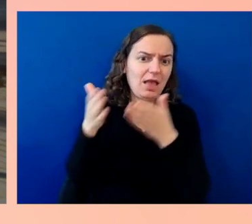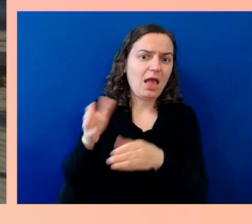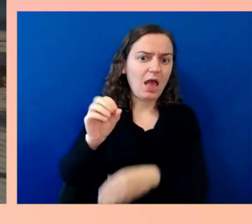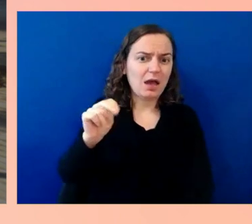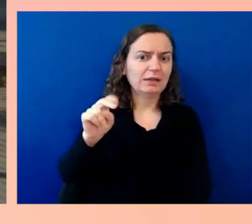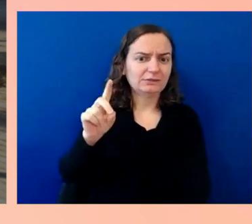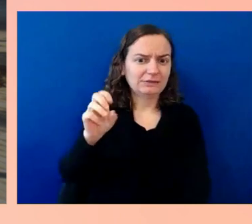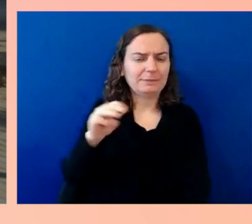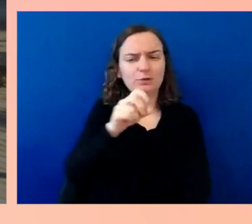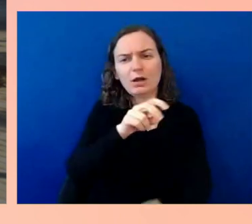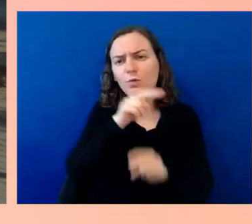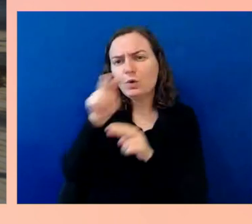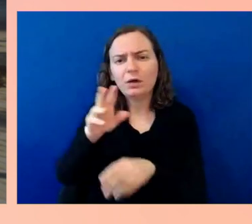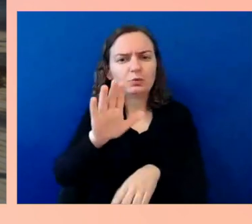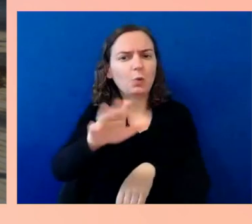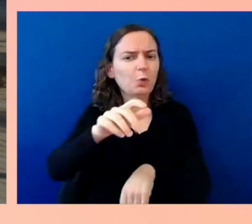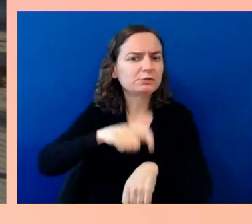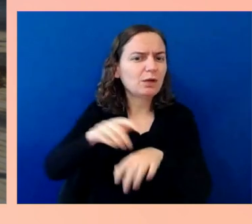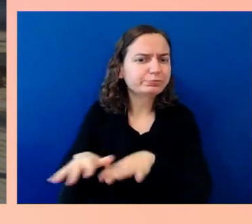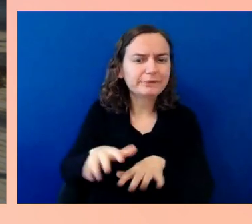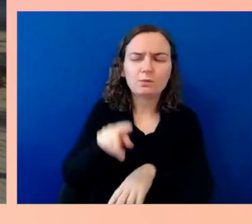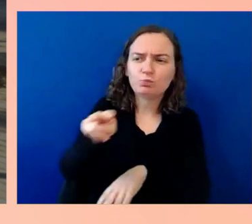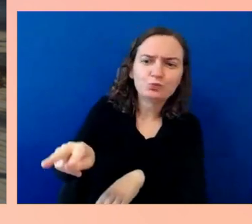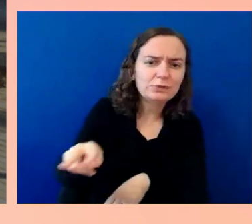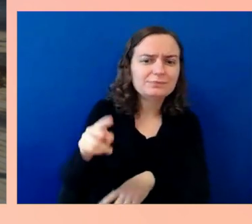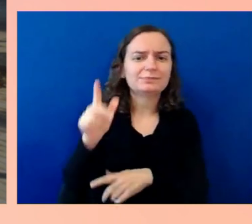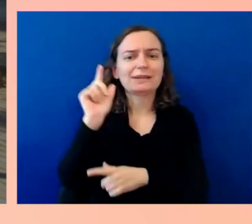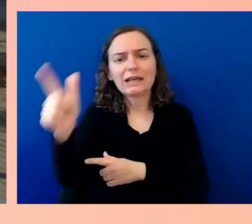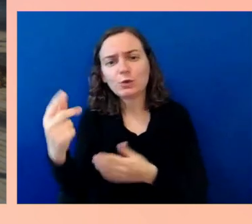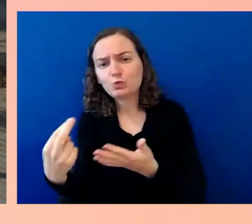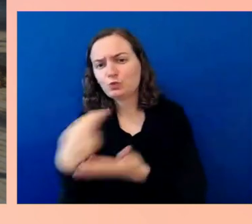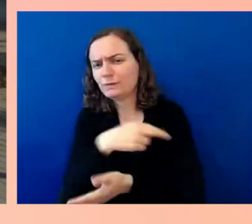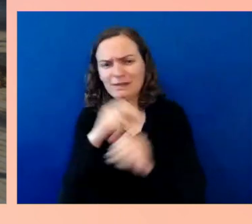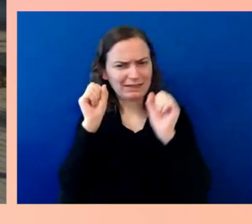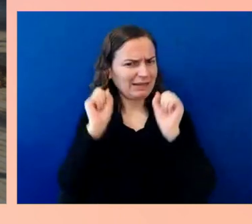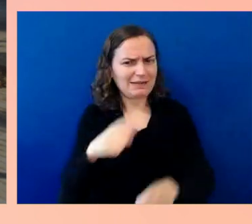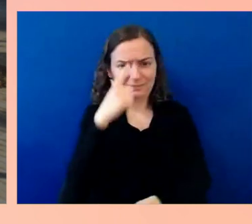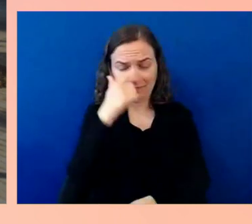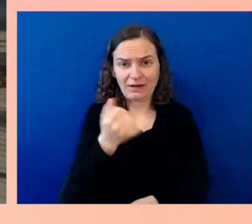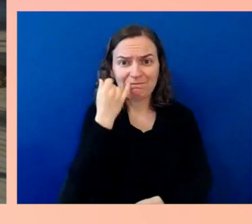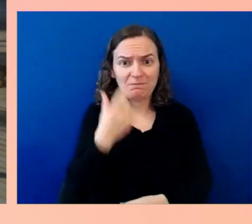and at your own pace. If you missed anything, you can go right back to it and you can